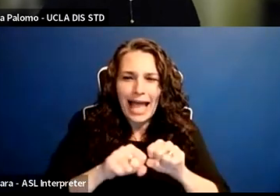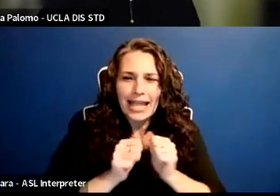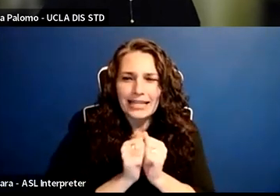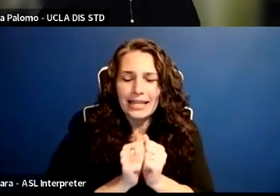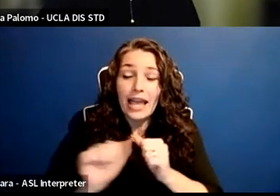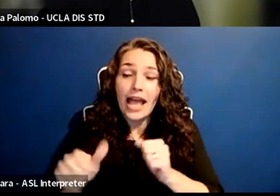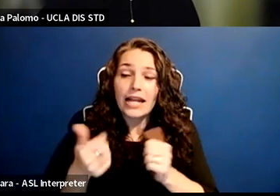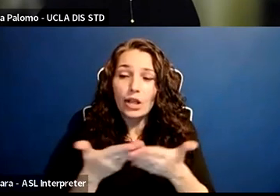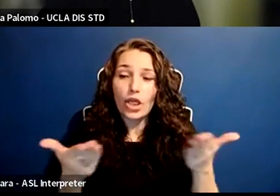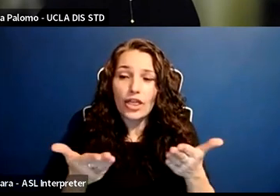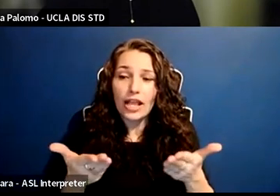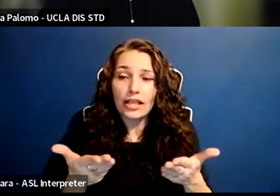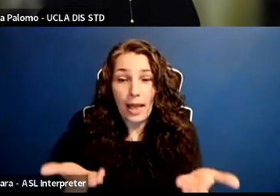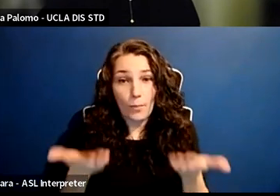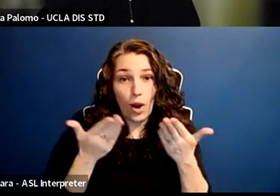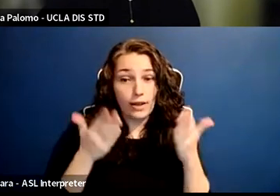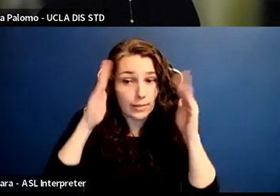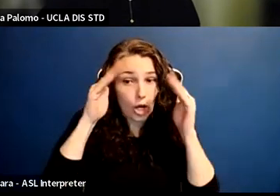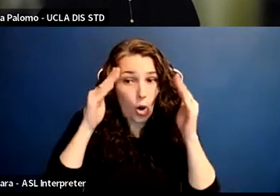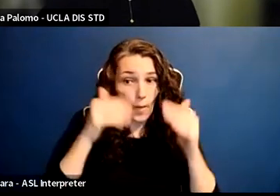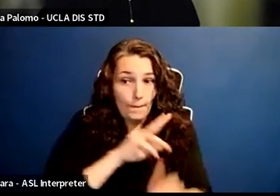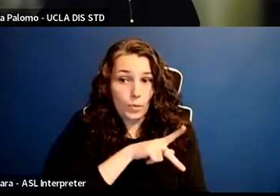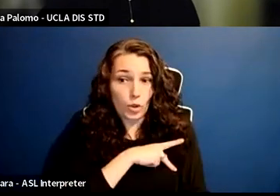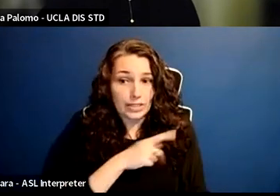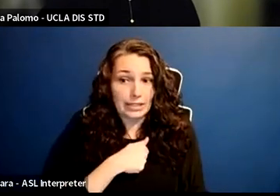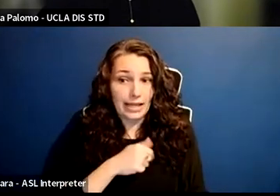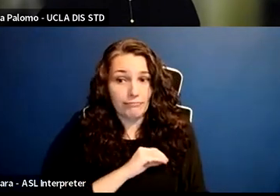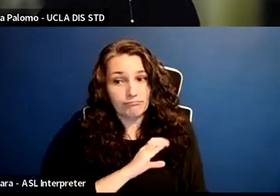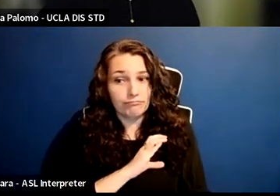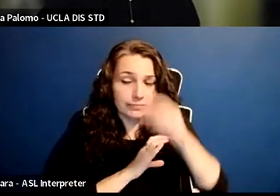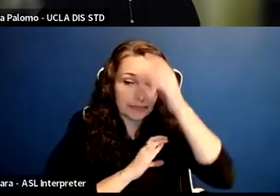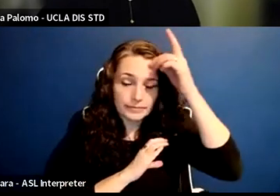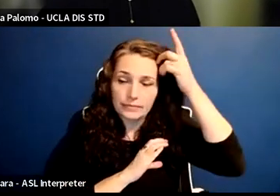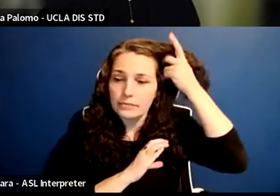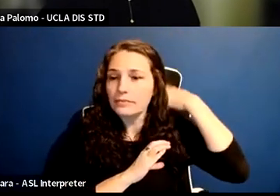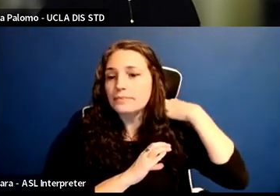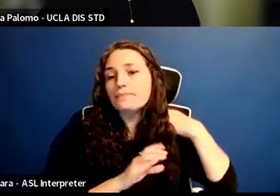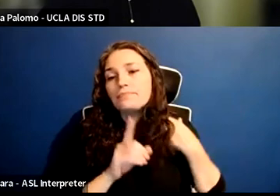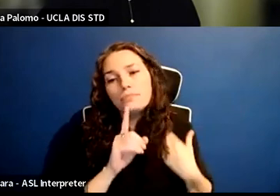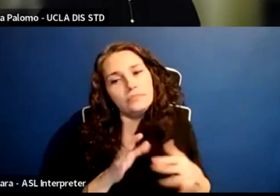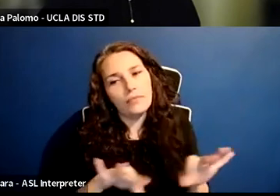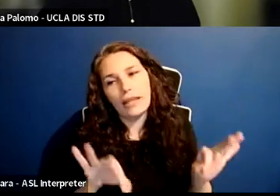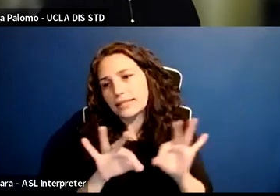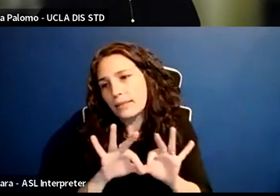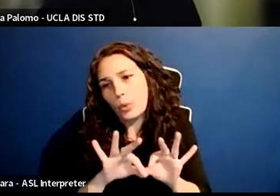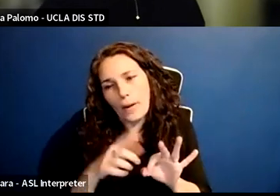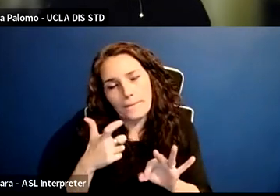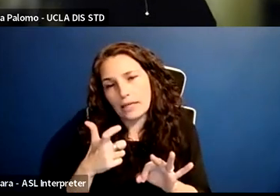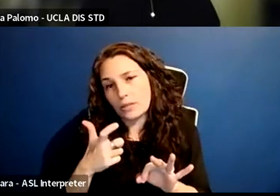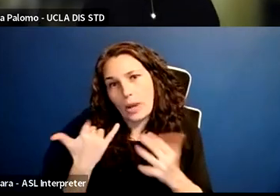that brings me hope personally, because, right, it's so important. Times are grim. Things are hard.